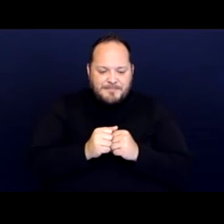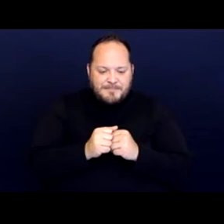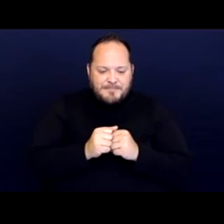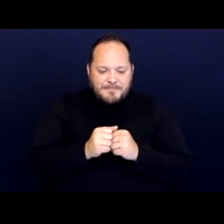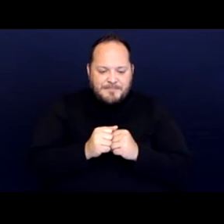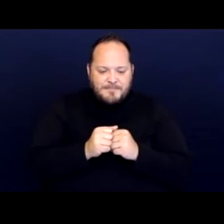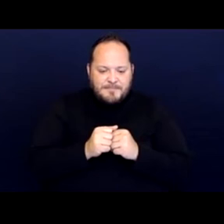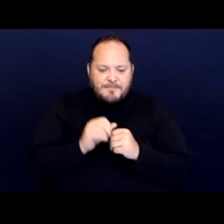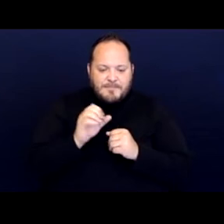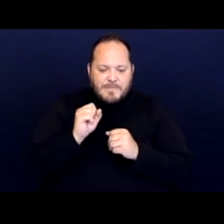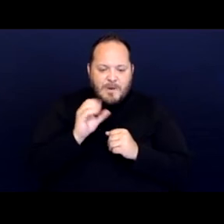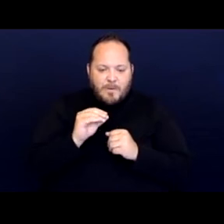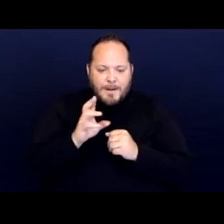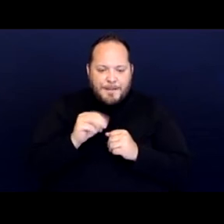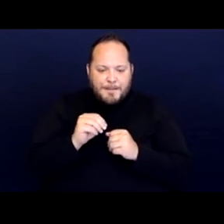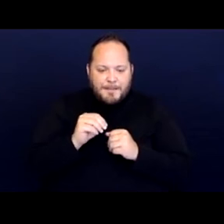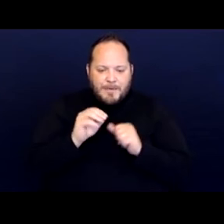So could you go to the next slide?